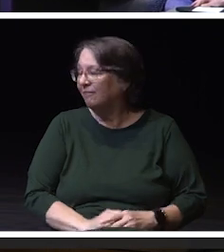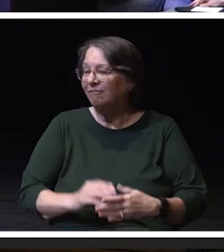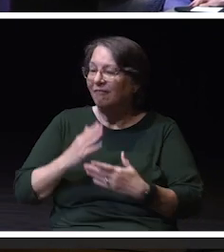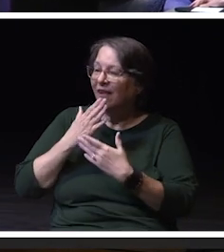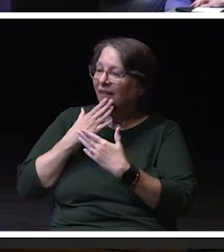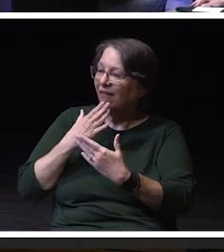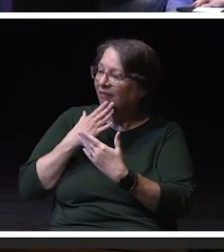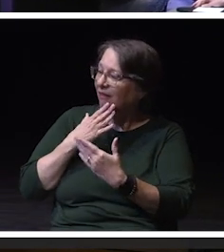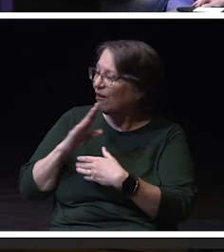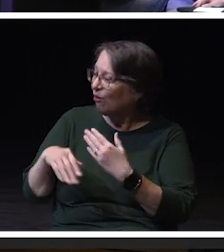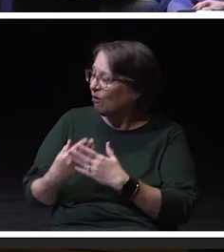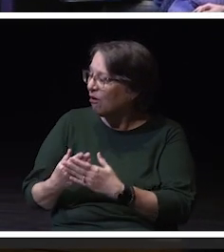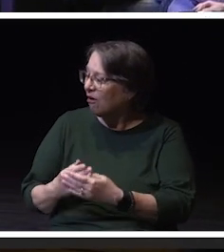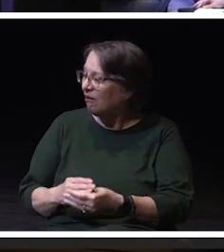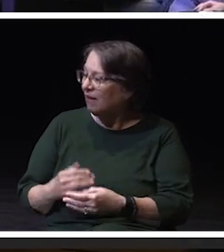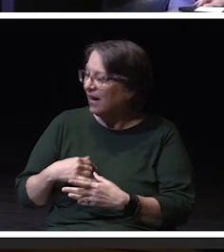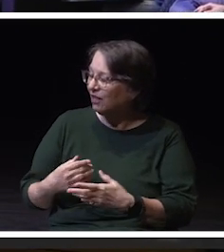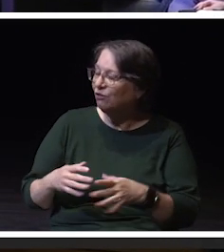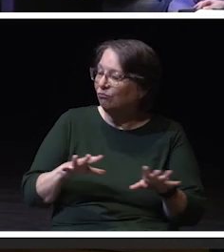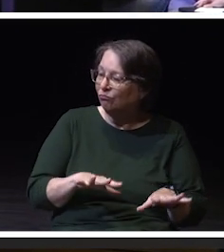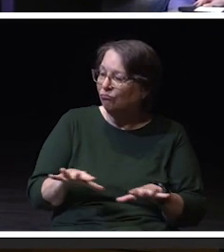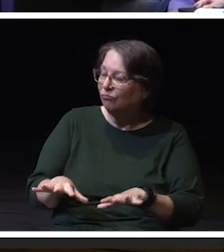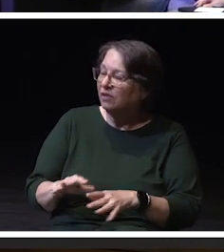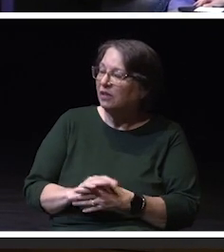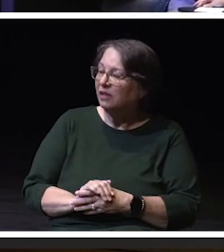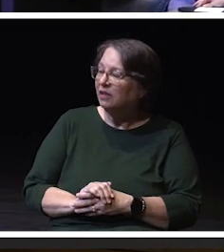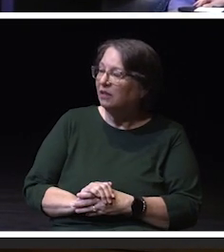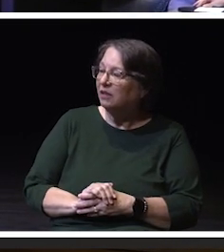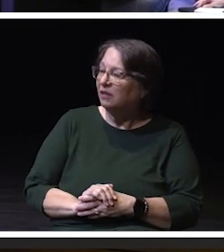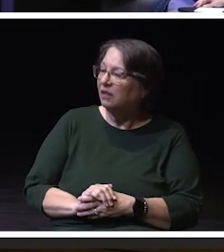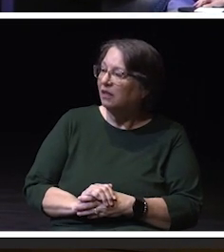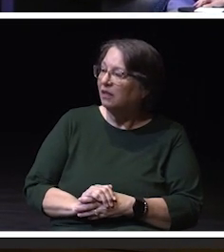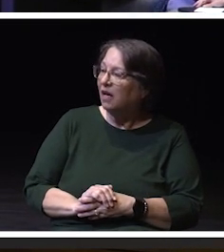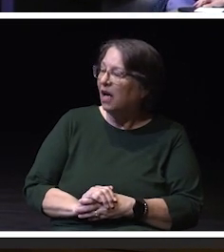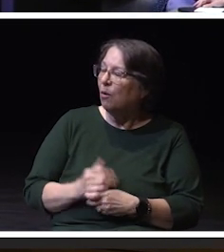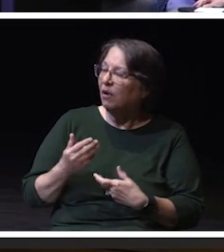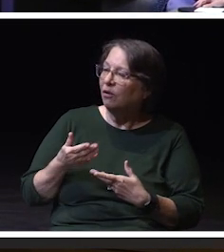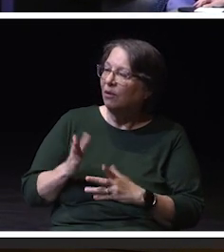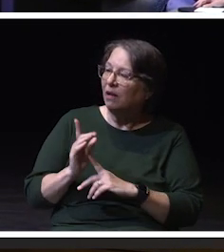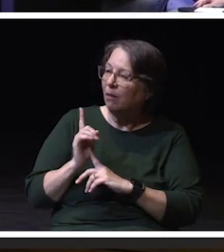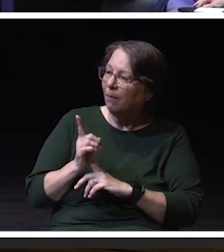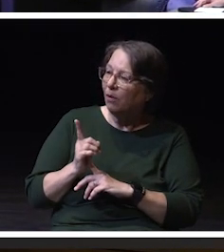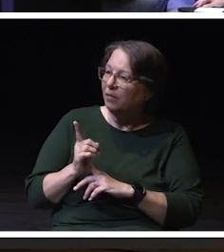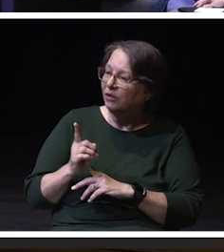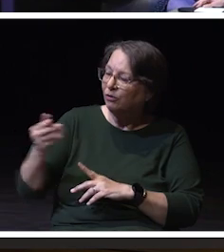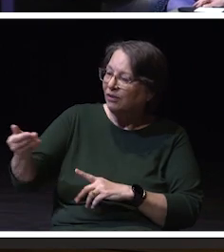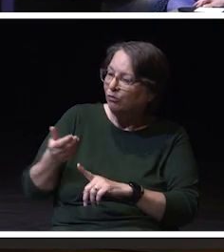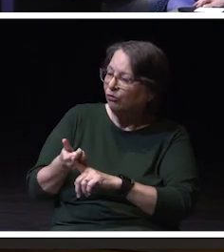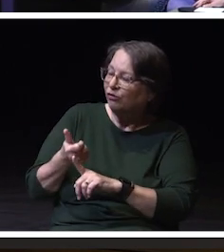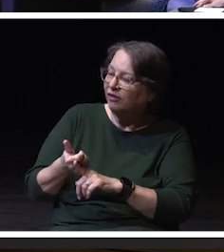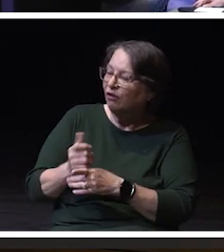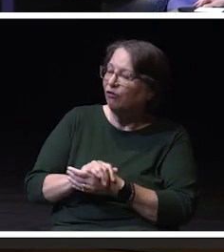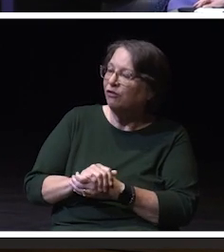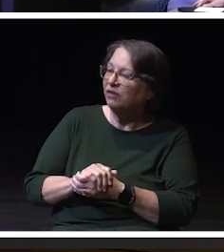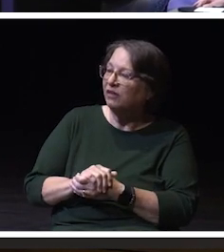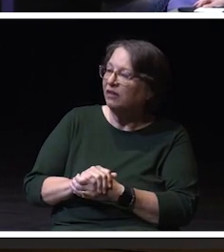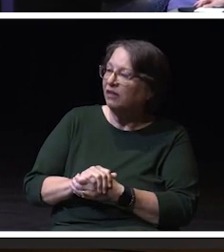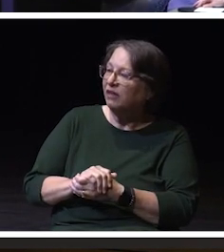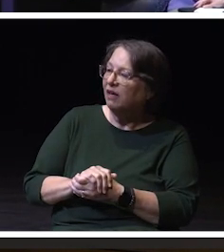And as you settle in, I want to to give all of you a moment to introduce yourselves and just give us a brief,